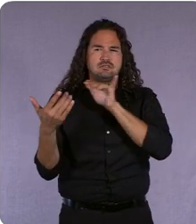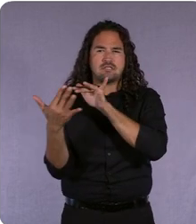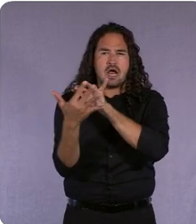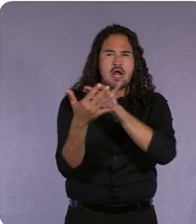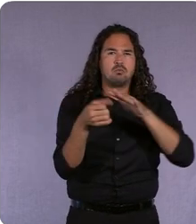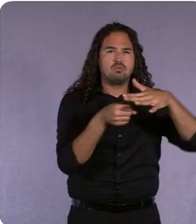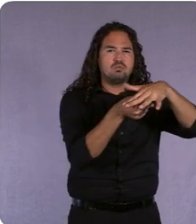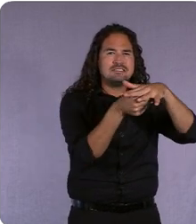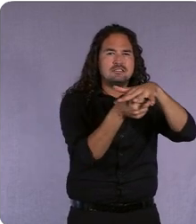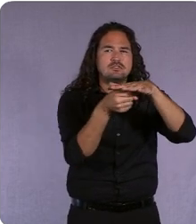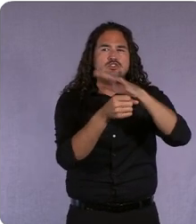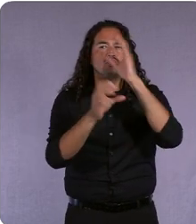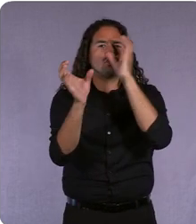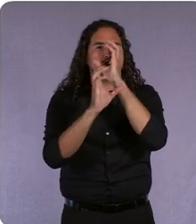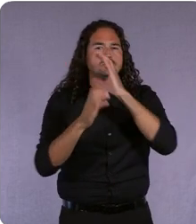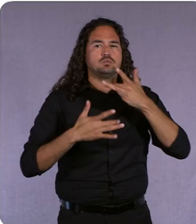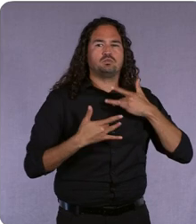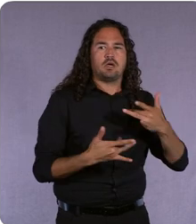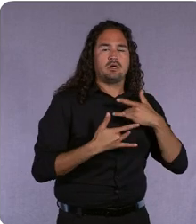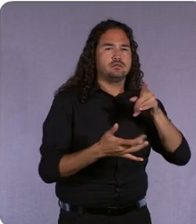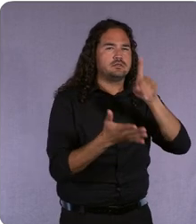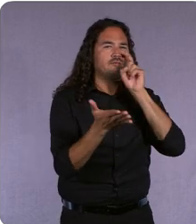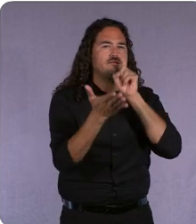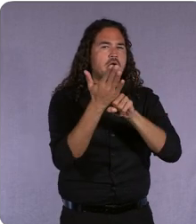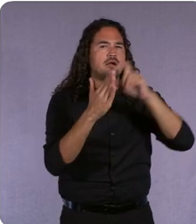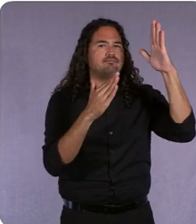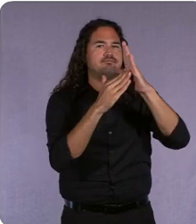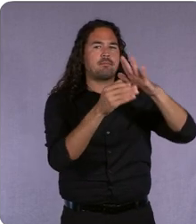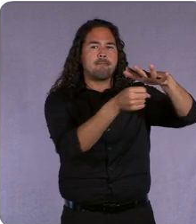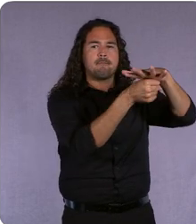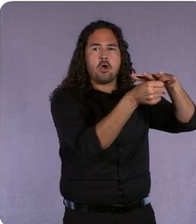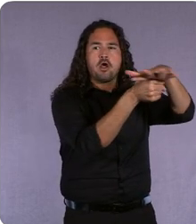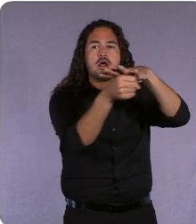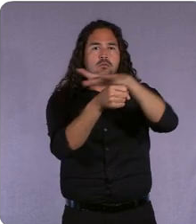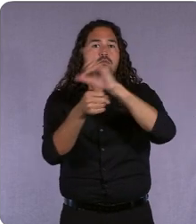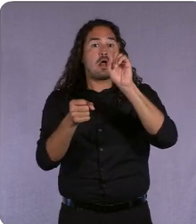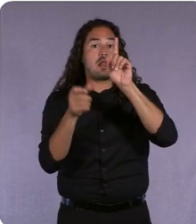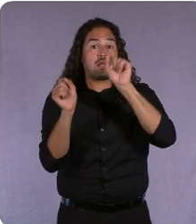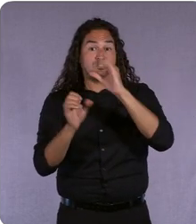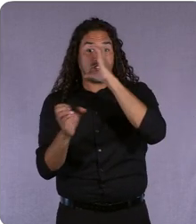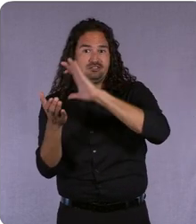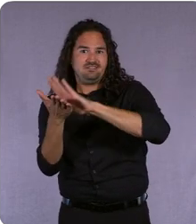top markets where they could turn searches into sales using Google shopping campaigns.